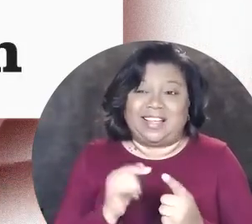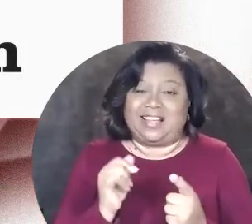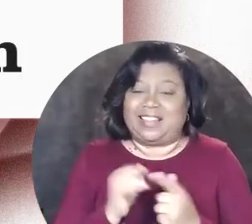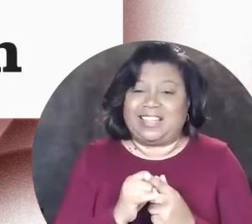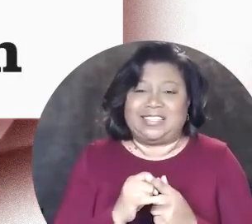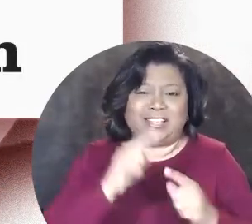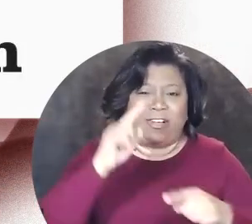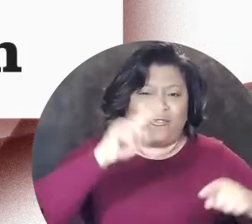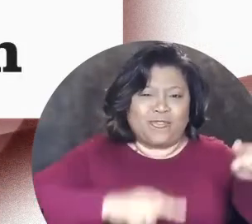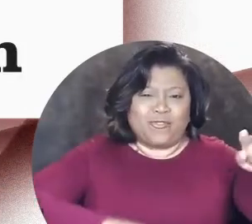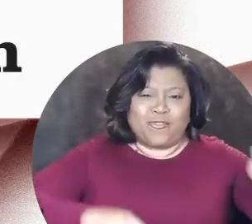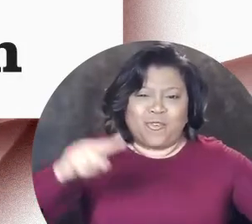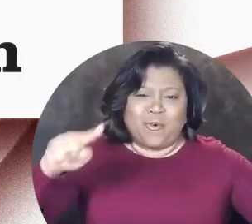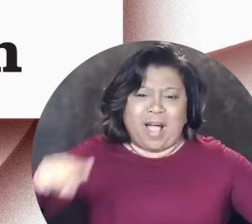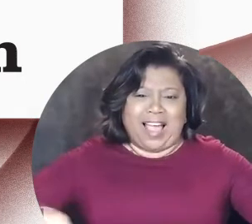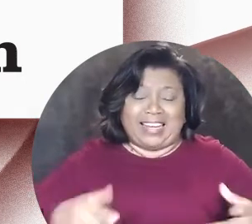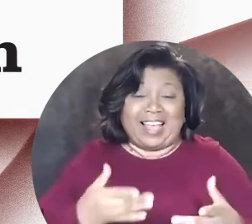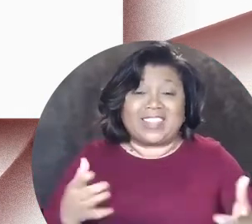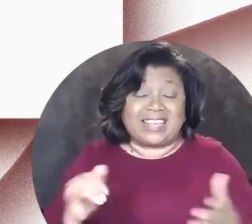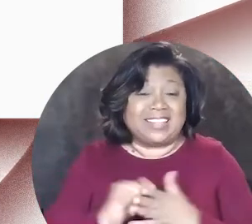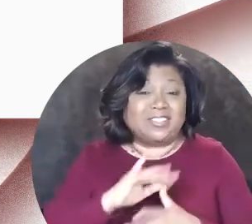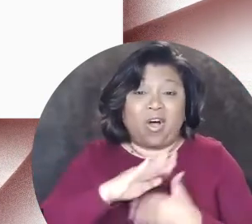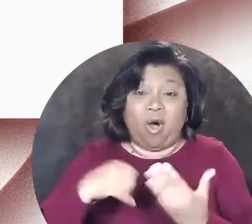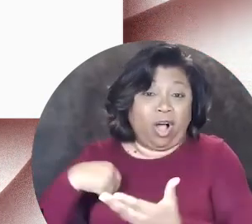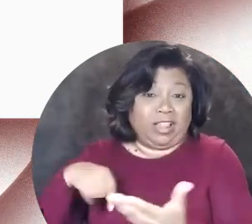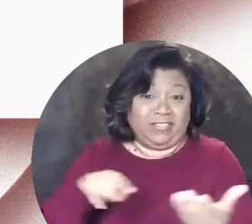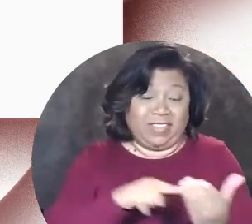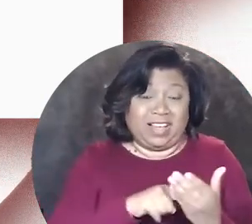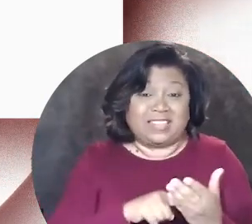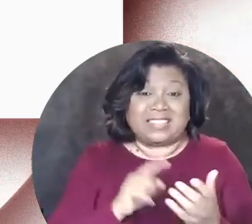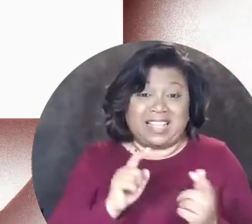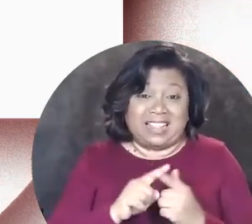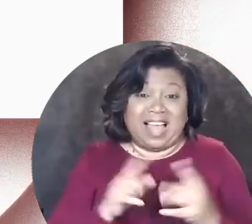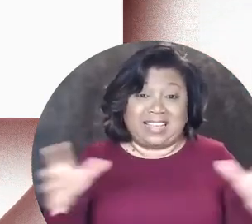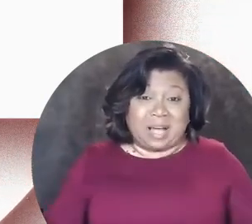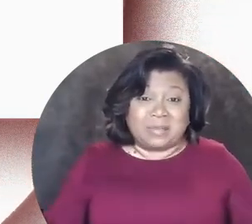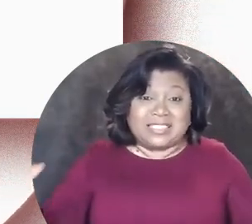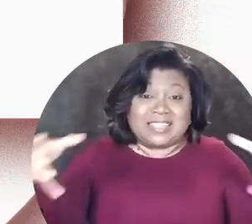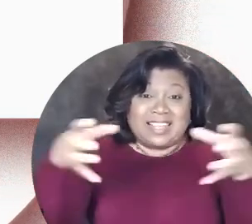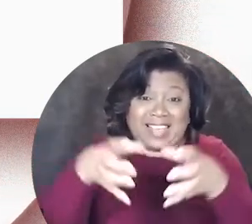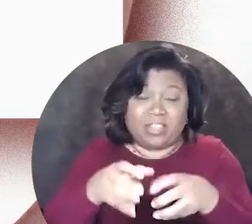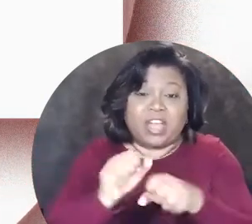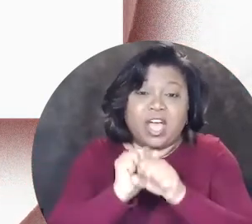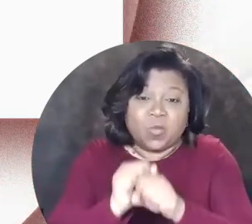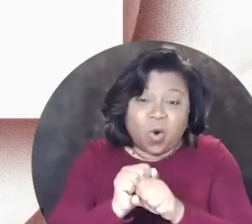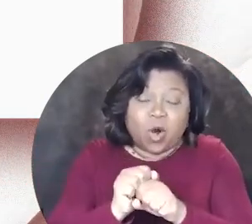it's a variety of things and it's all of us coming together